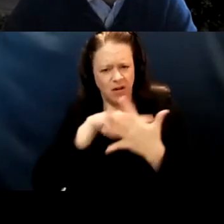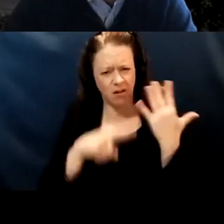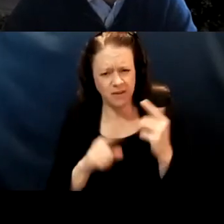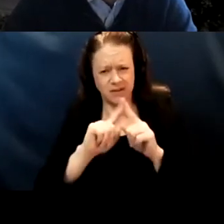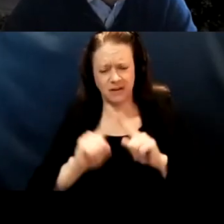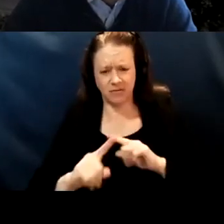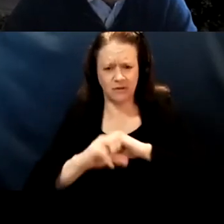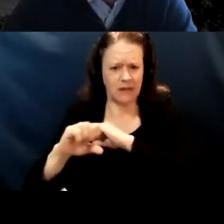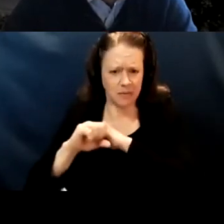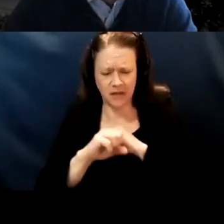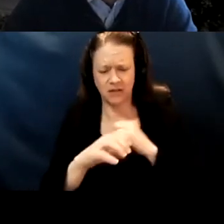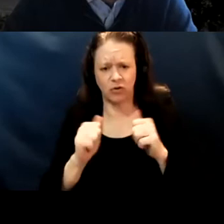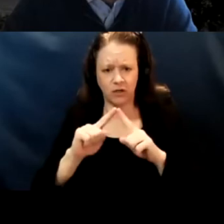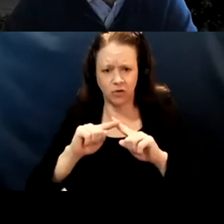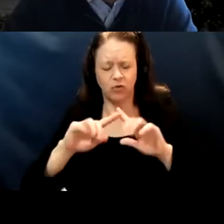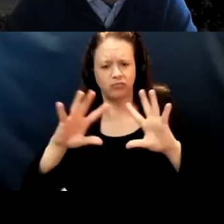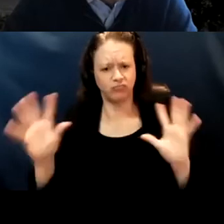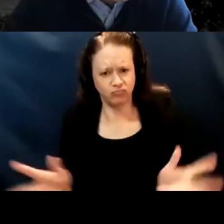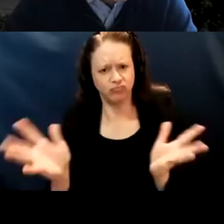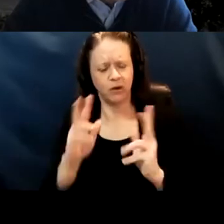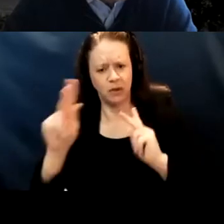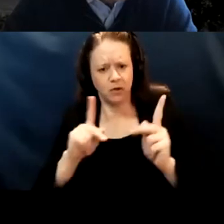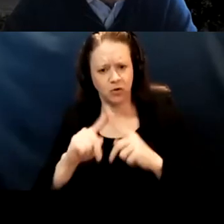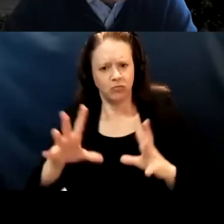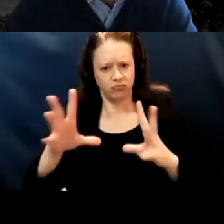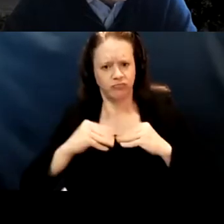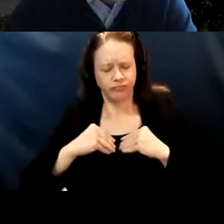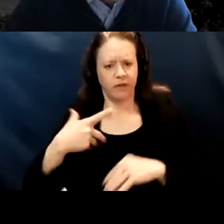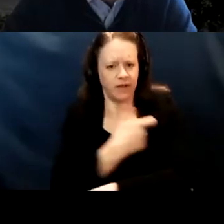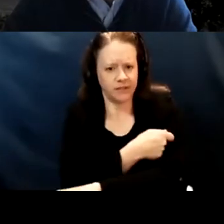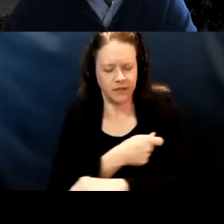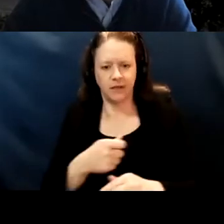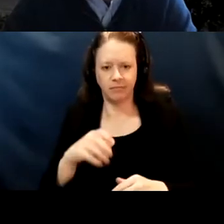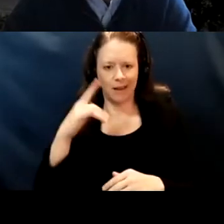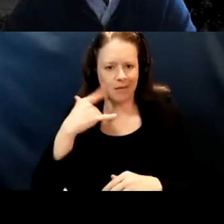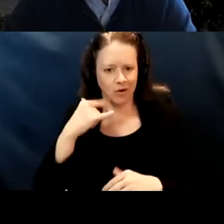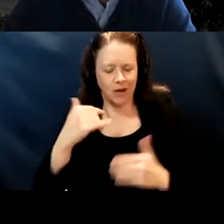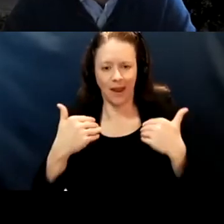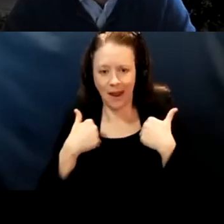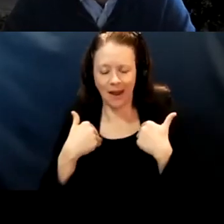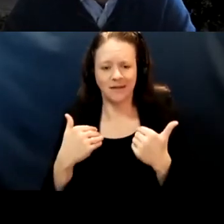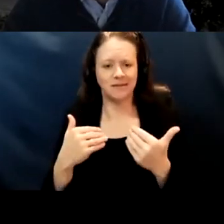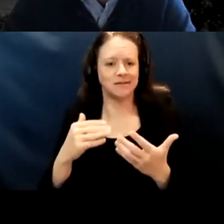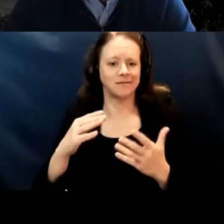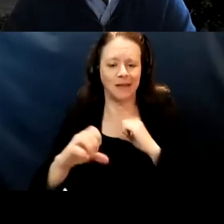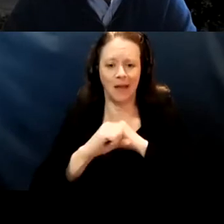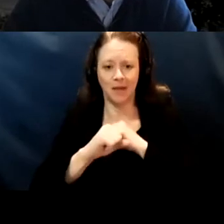to deal with vaccine hesitancy. You know, California has a campaign to deal with vaccine hesitancy,